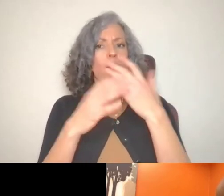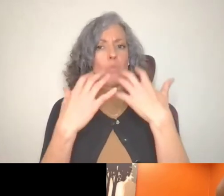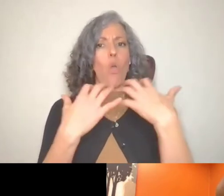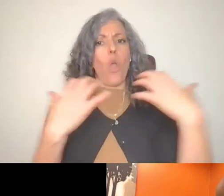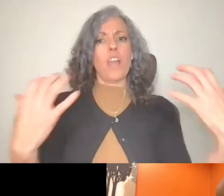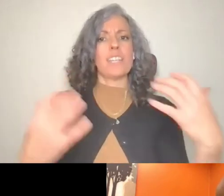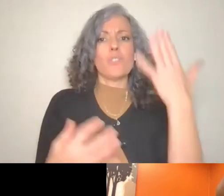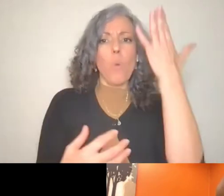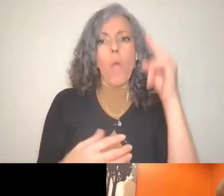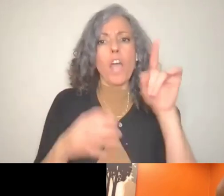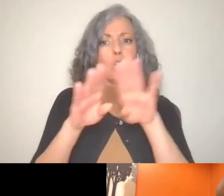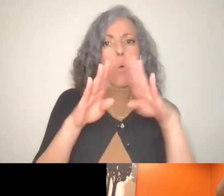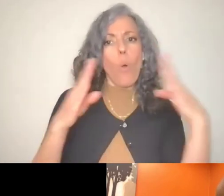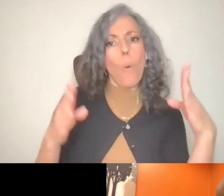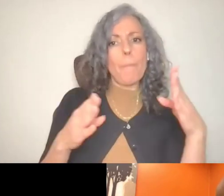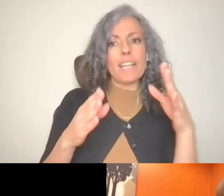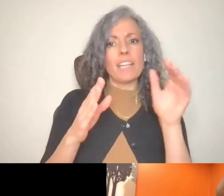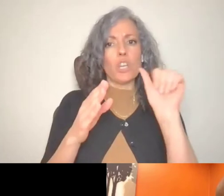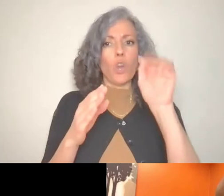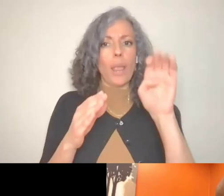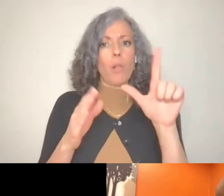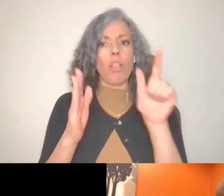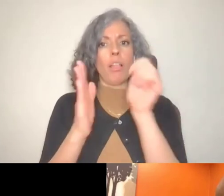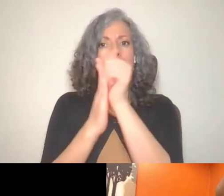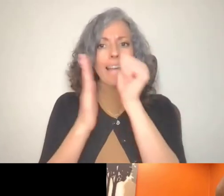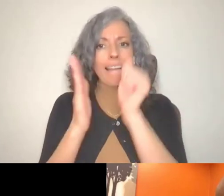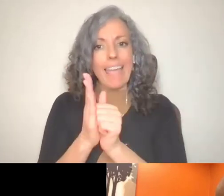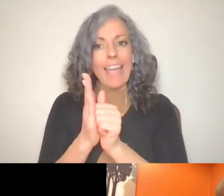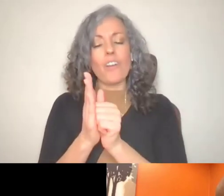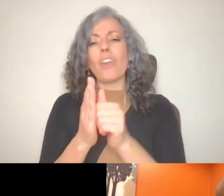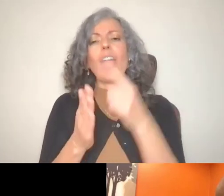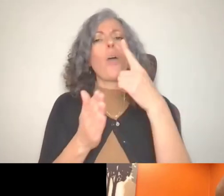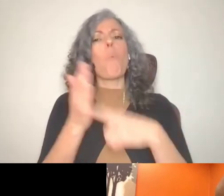open your ABLE account? And what does having an ABLE account mean to you?